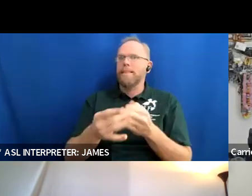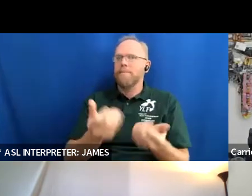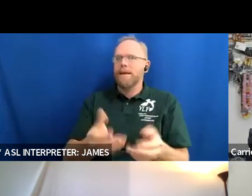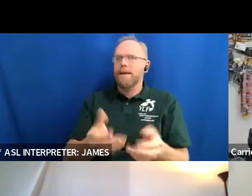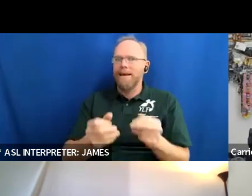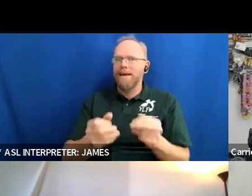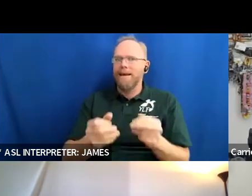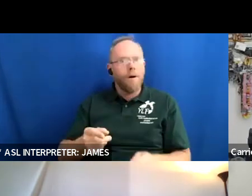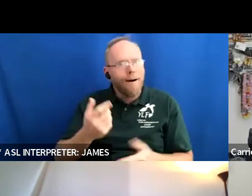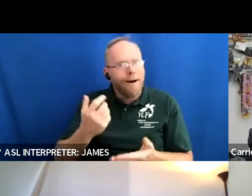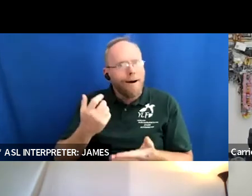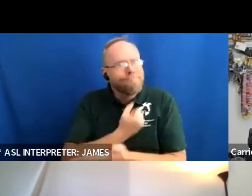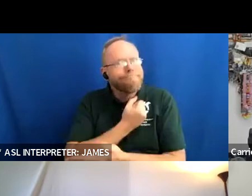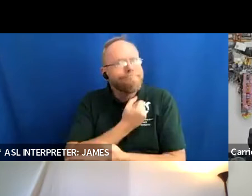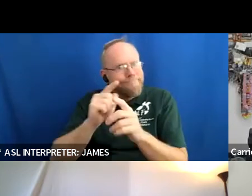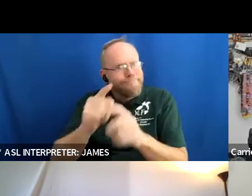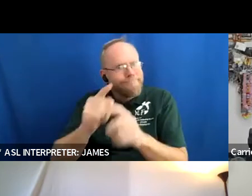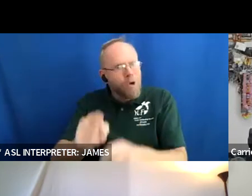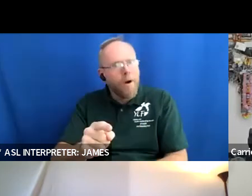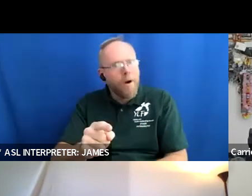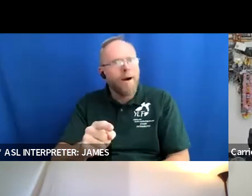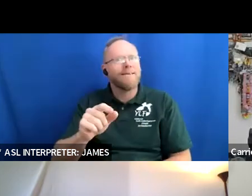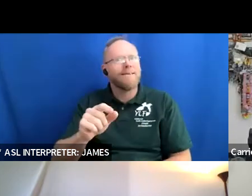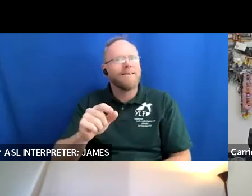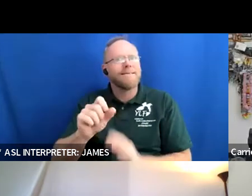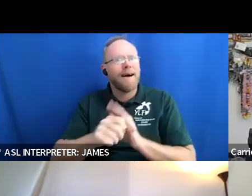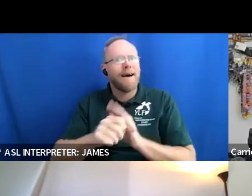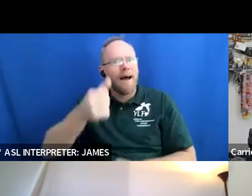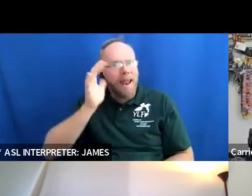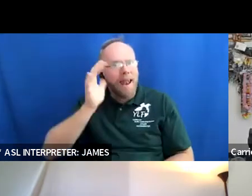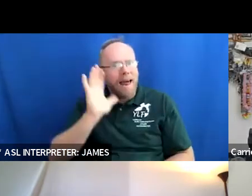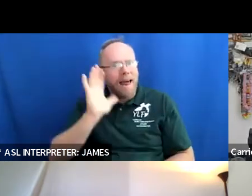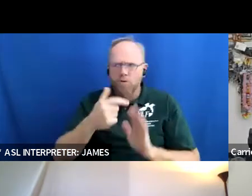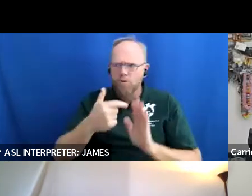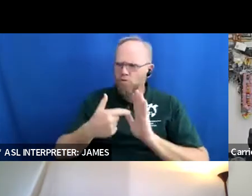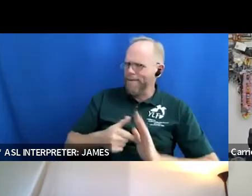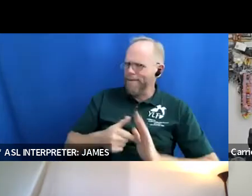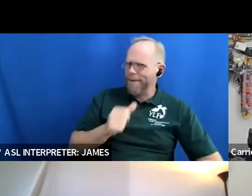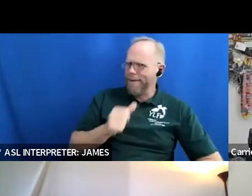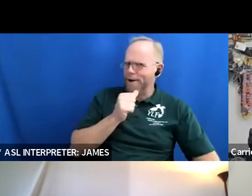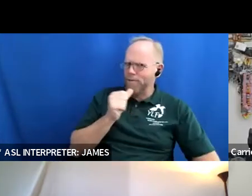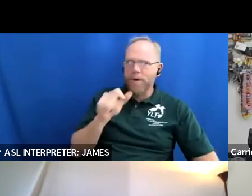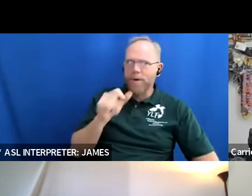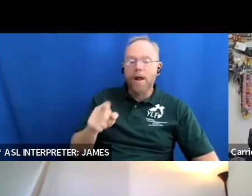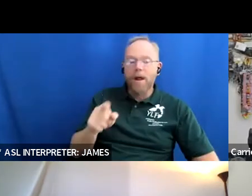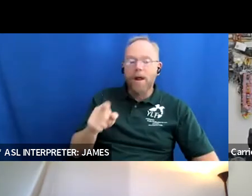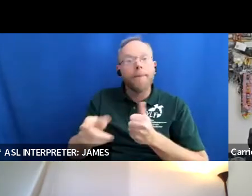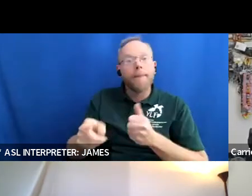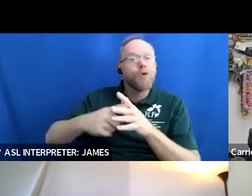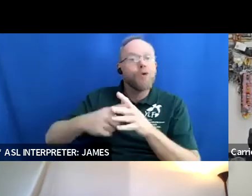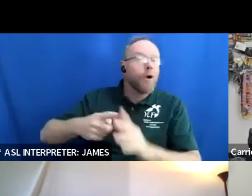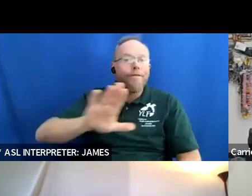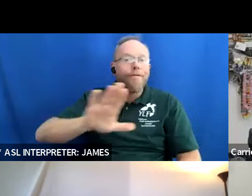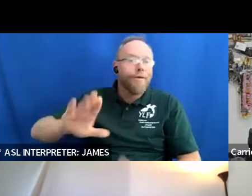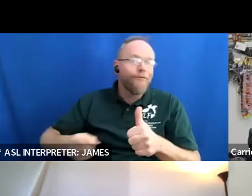to represent arizona and help get there get them started on their uh first uh ylf soon